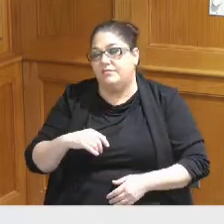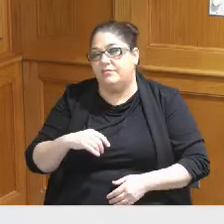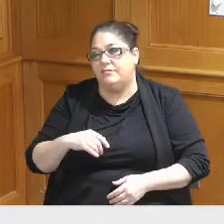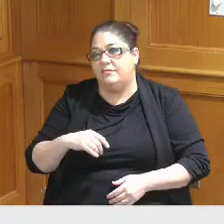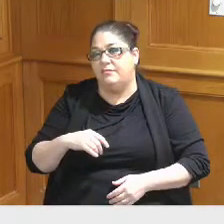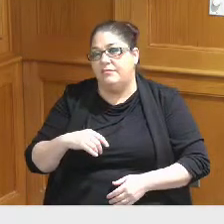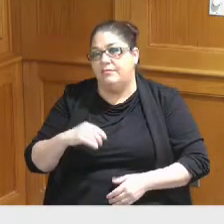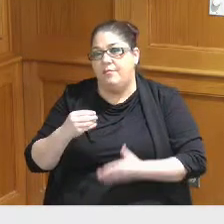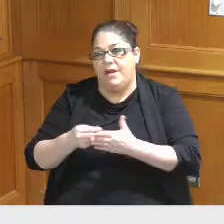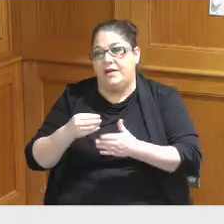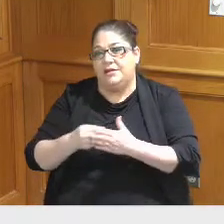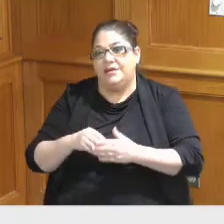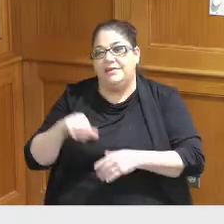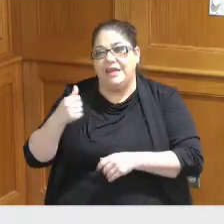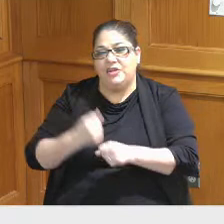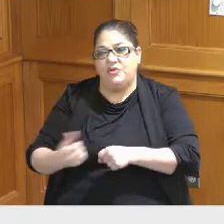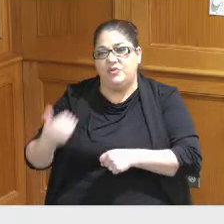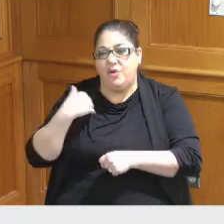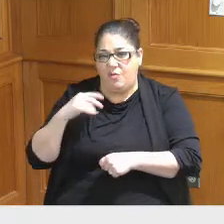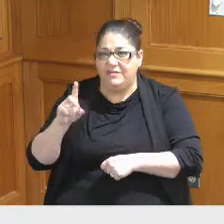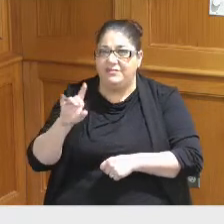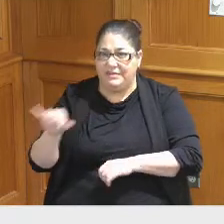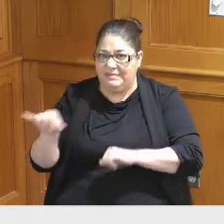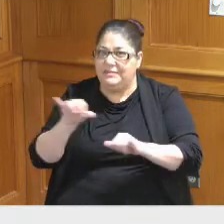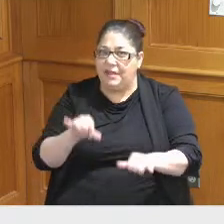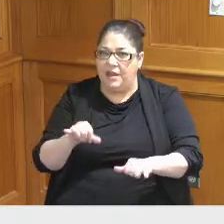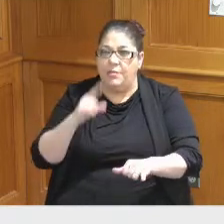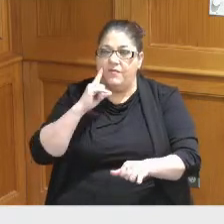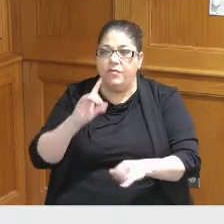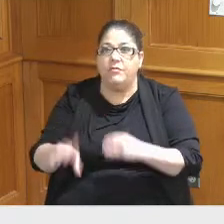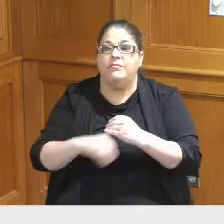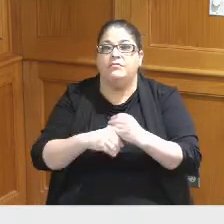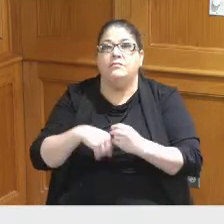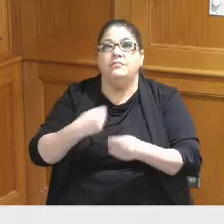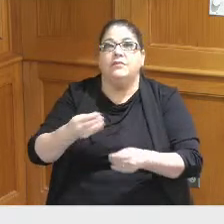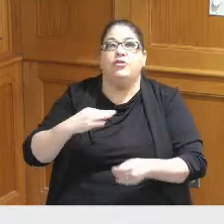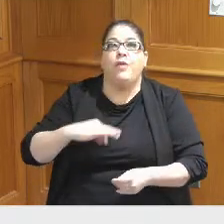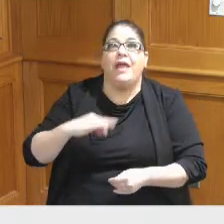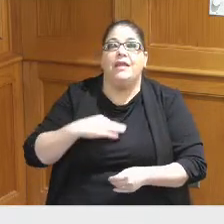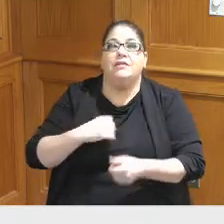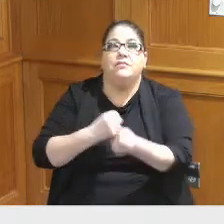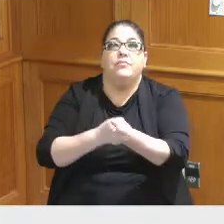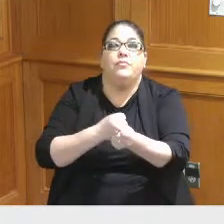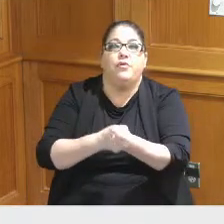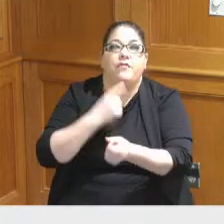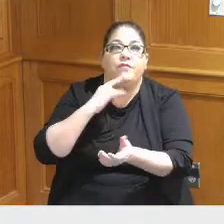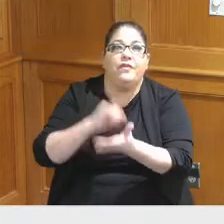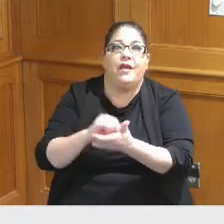going back a decade or so ago where to provide additional credit support to the bond issuance